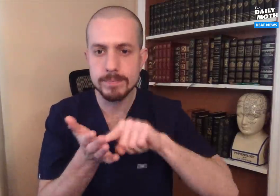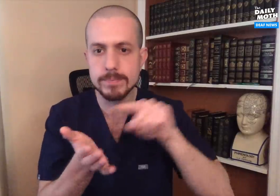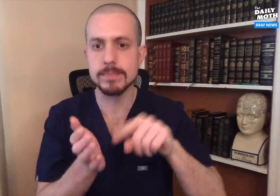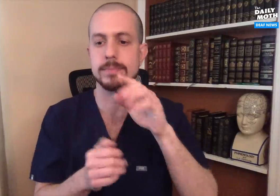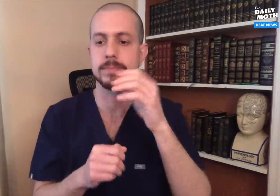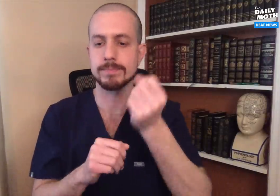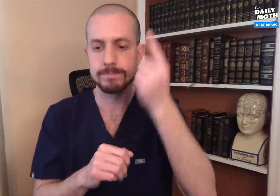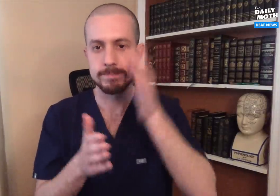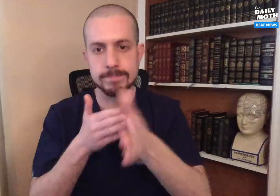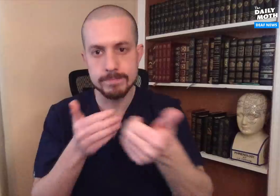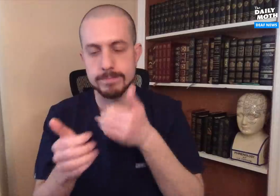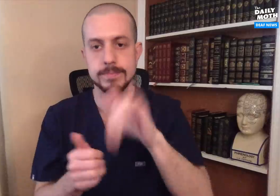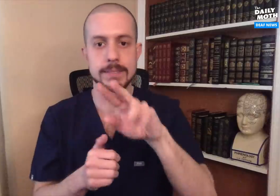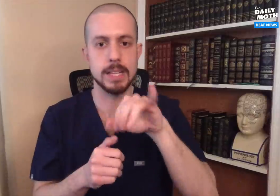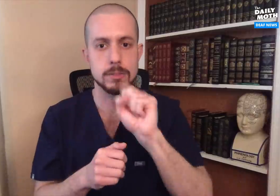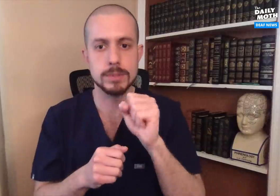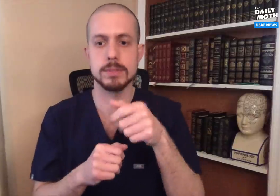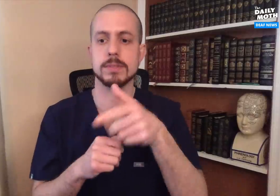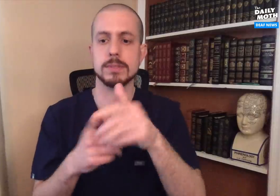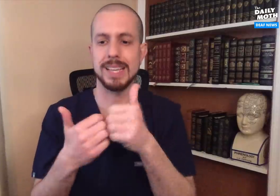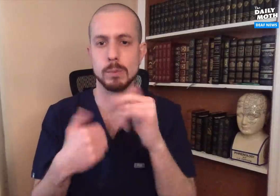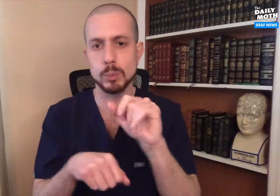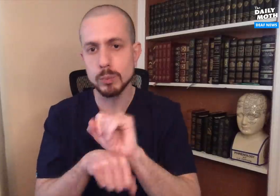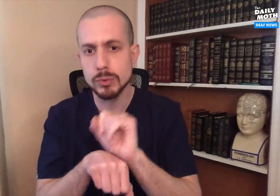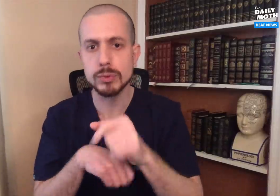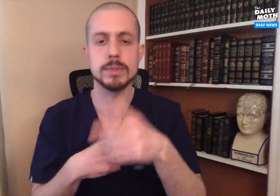a virus to understand how it works and to identify